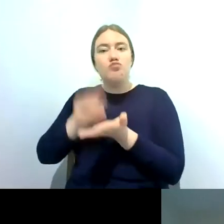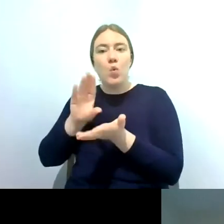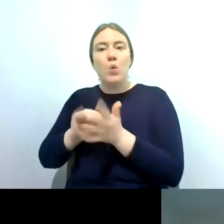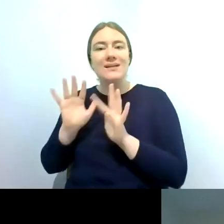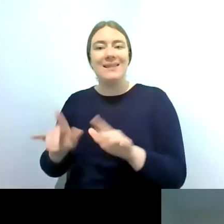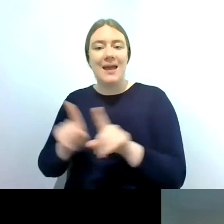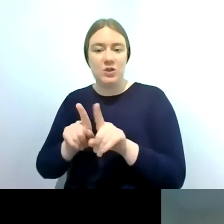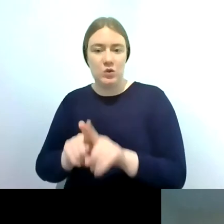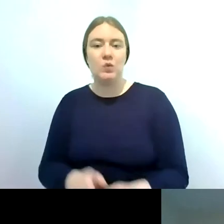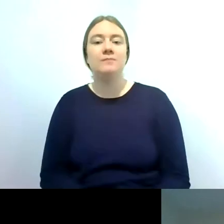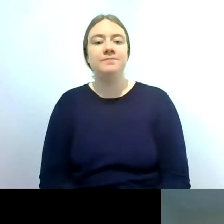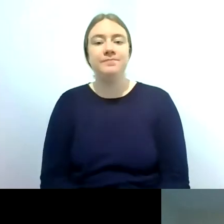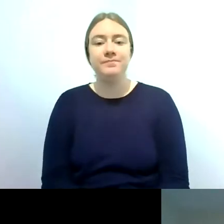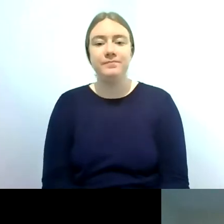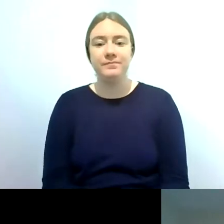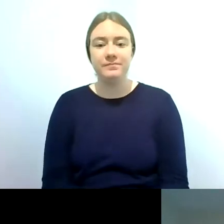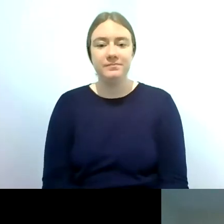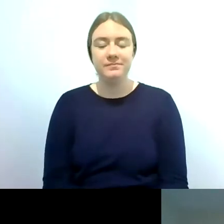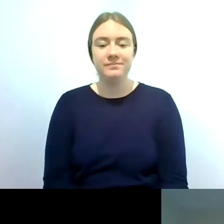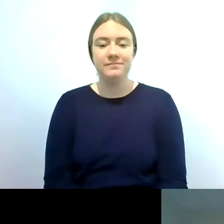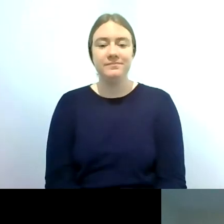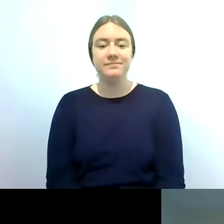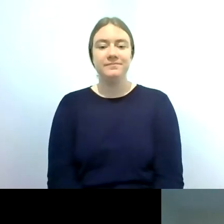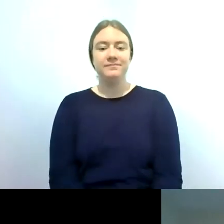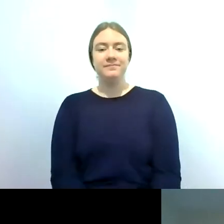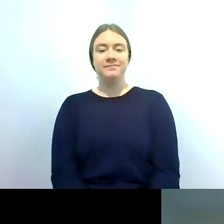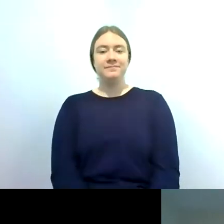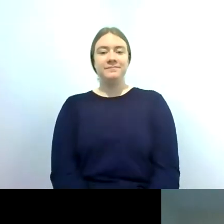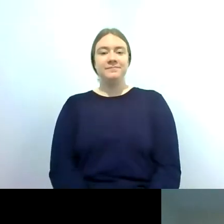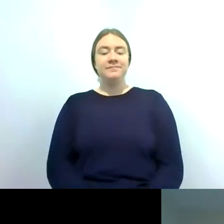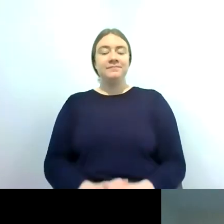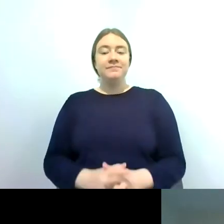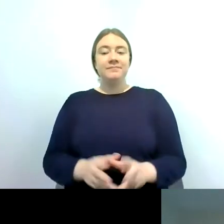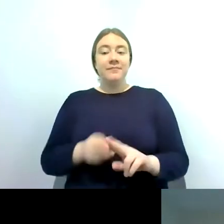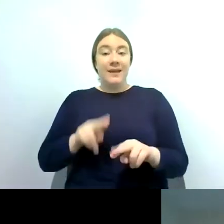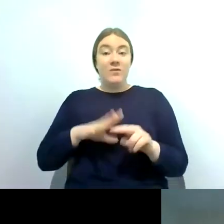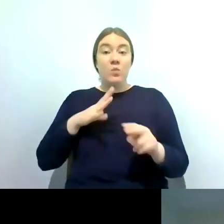catch up on any of those um so if you if you'd like to learn anything more about unlocking the